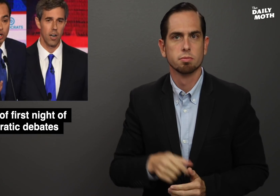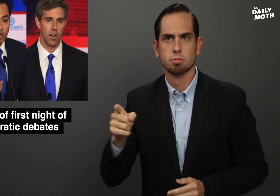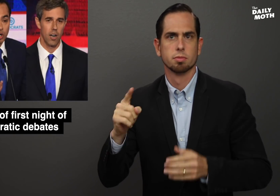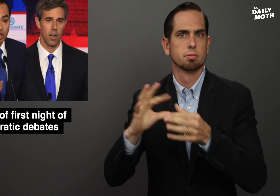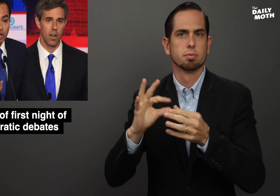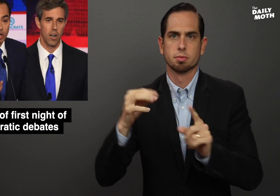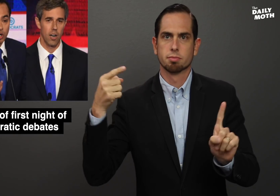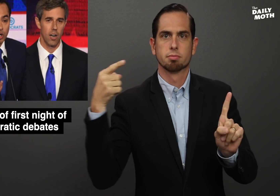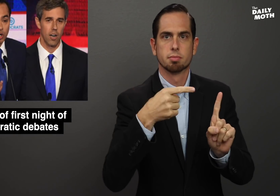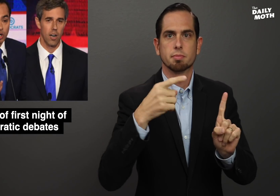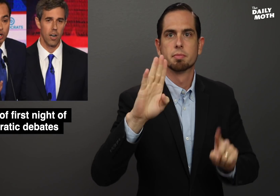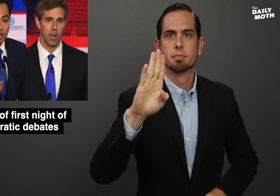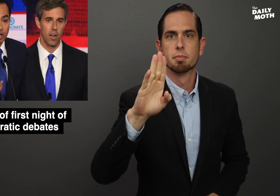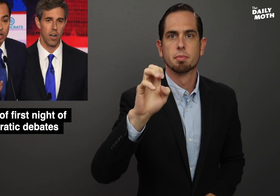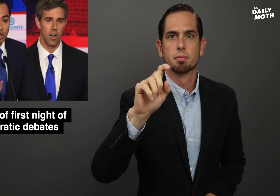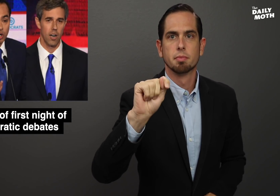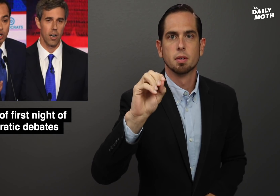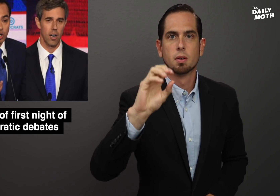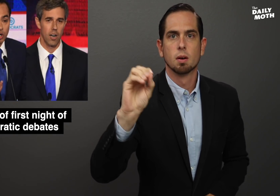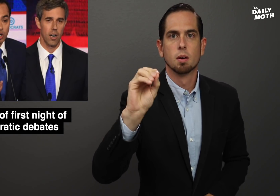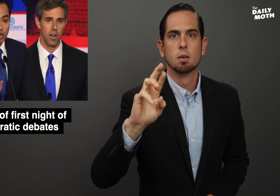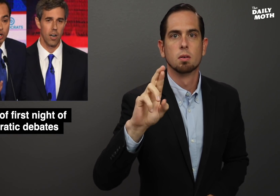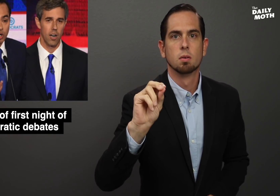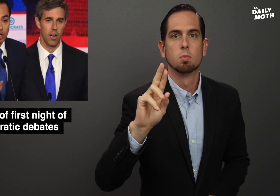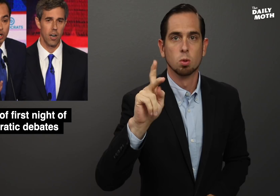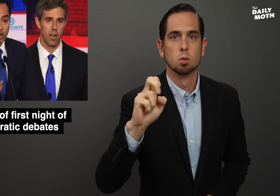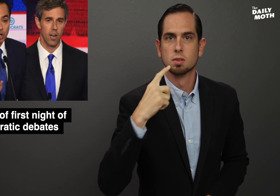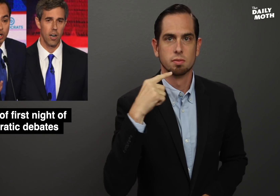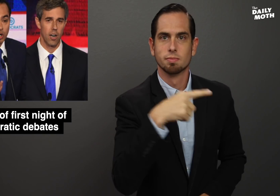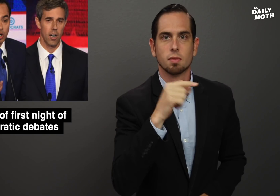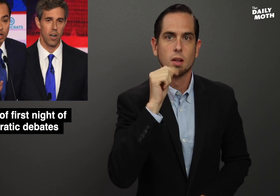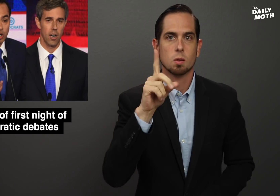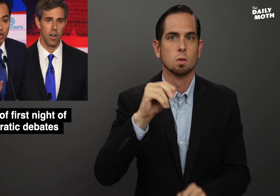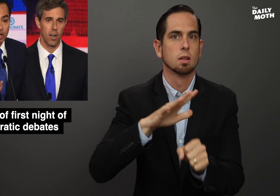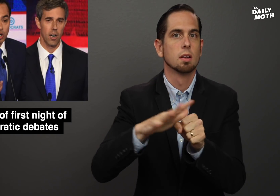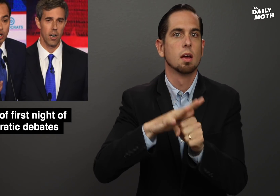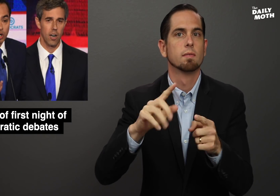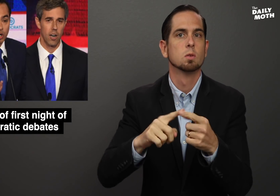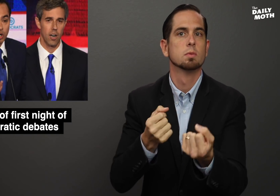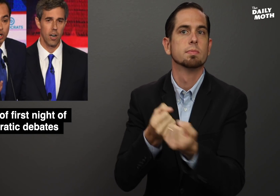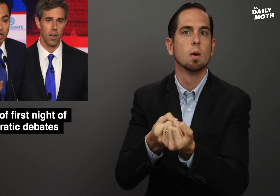He singled out Beto O'Rourke for not doing enough to support